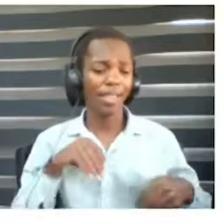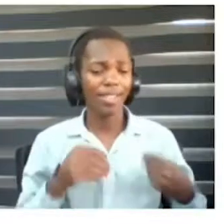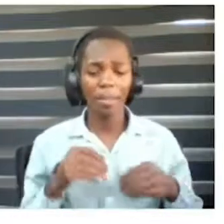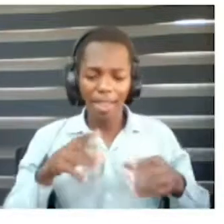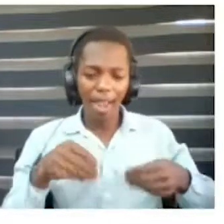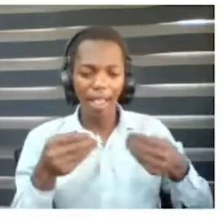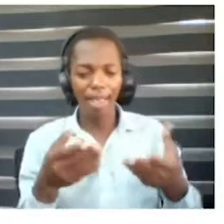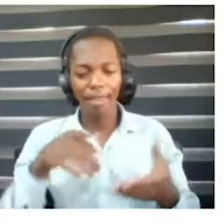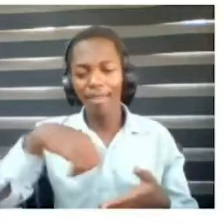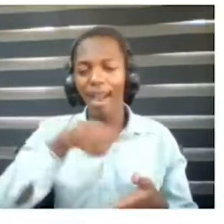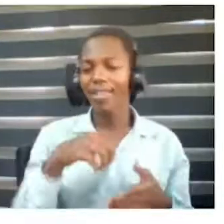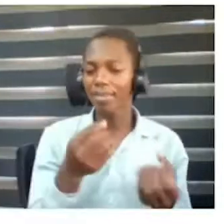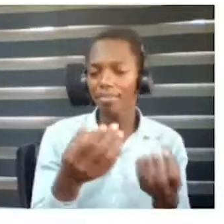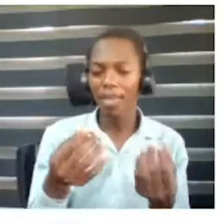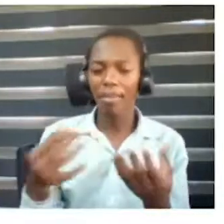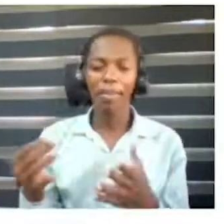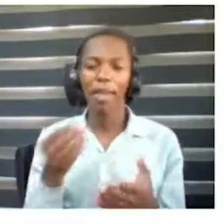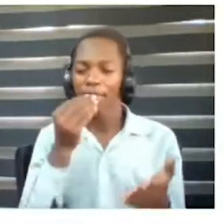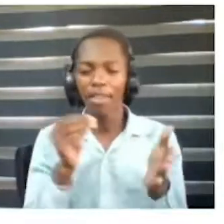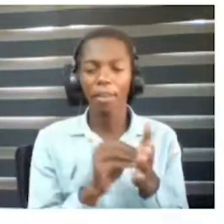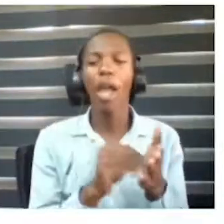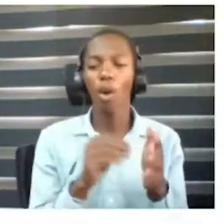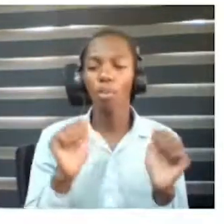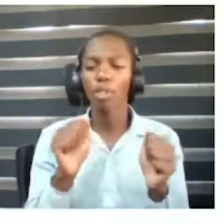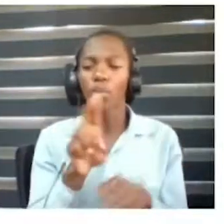feedback on userability of both applications.